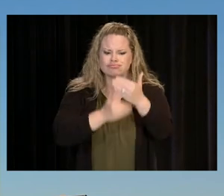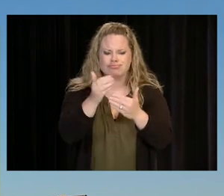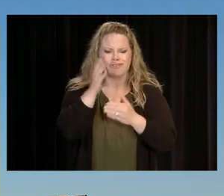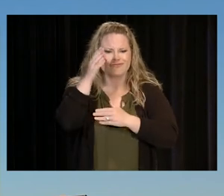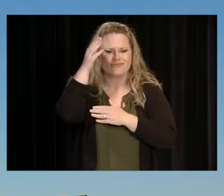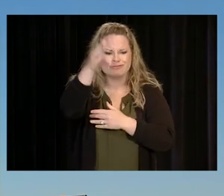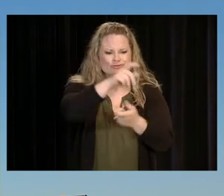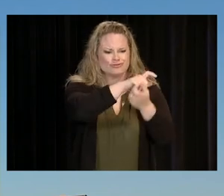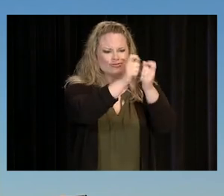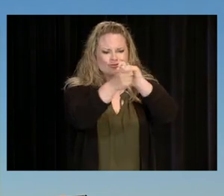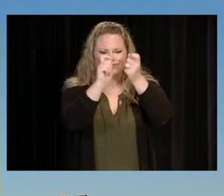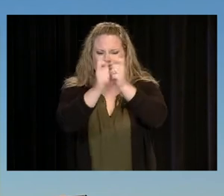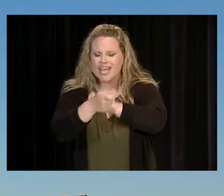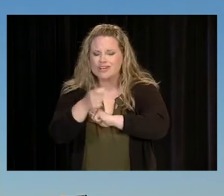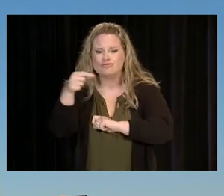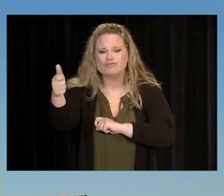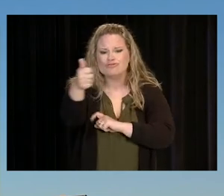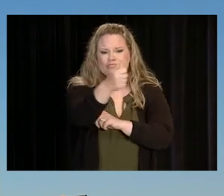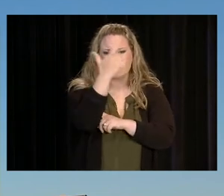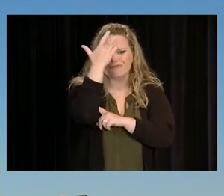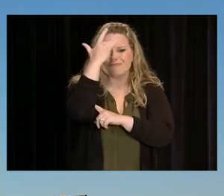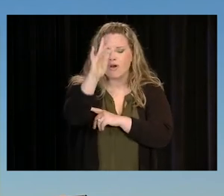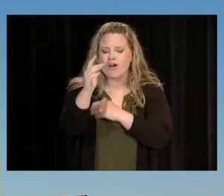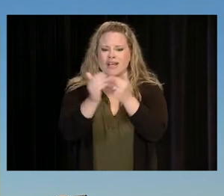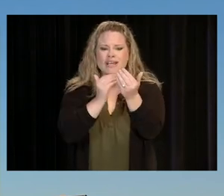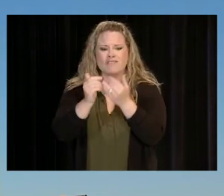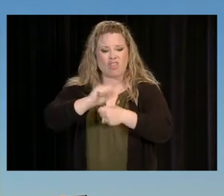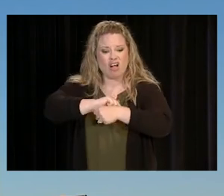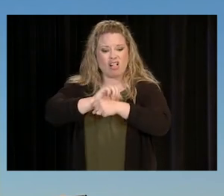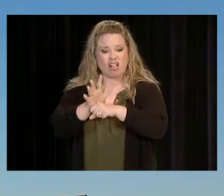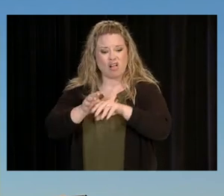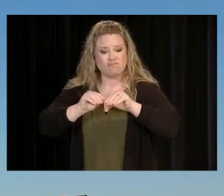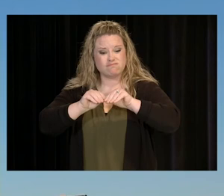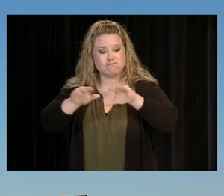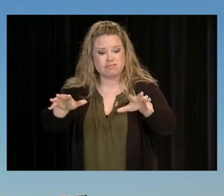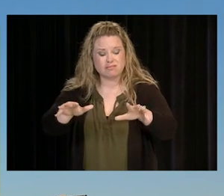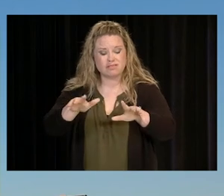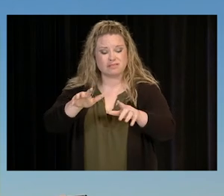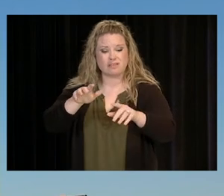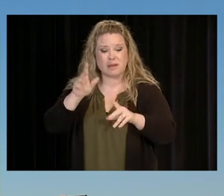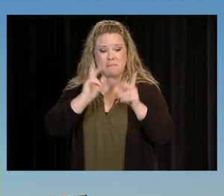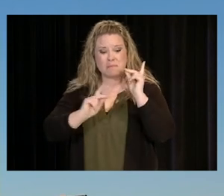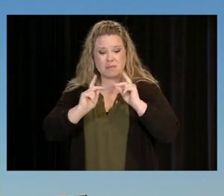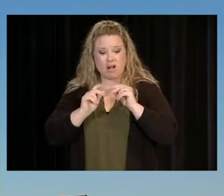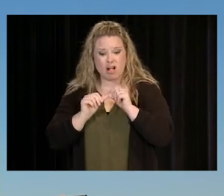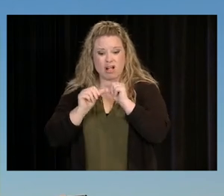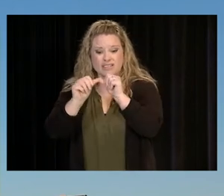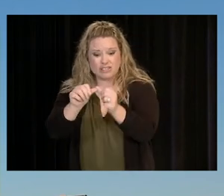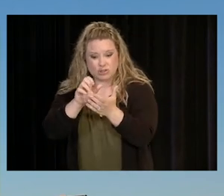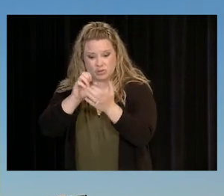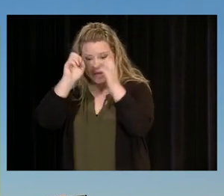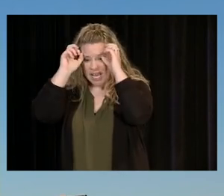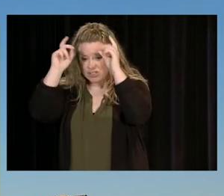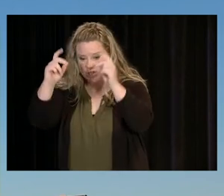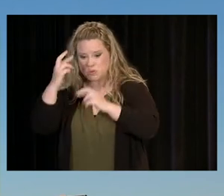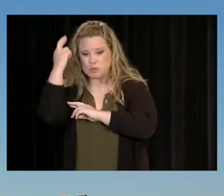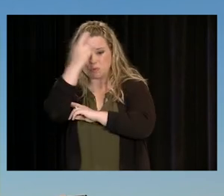YOU GUYS ARE THE SMART ONES. WHILE IT TOOK A PANDEMIC FOR SO MANY OTHER PEOPLE LOOKING TO CONTINUE THEIR EDUCATION TO REALIZE THAT GOING